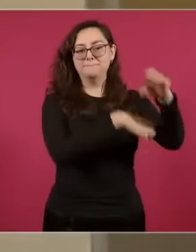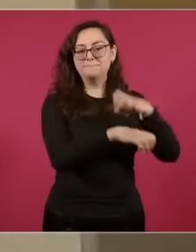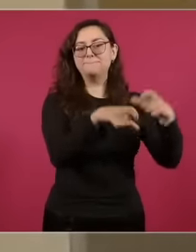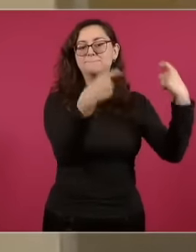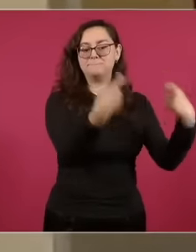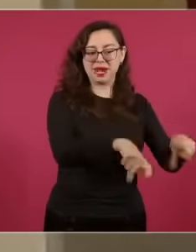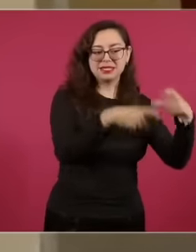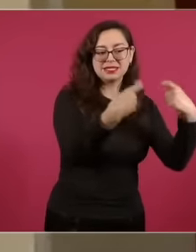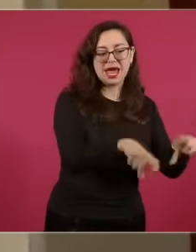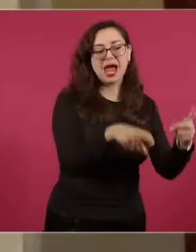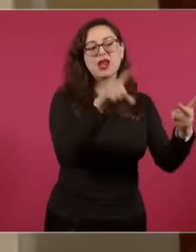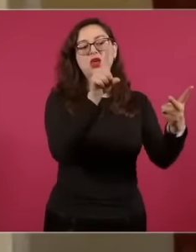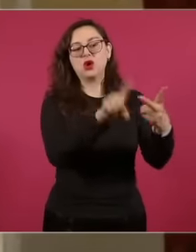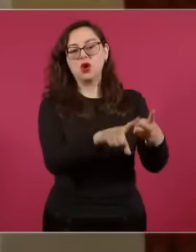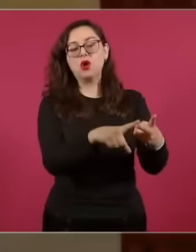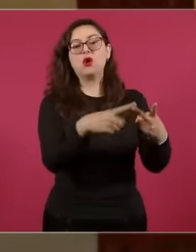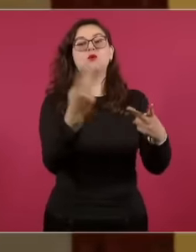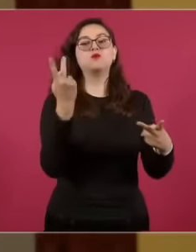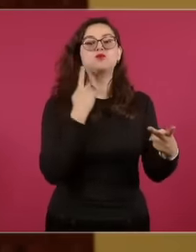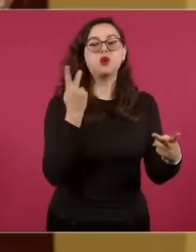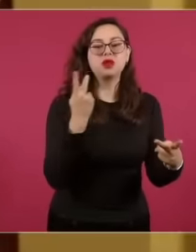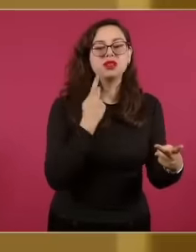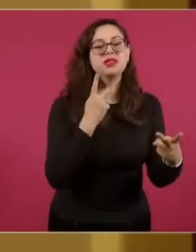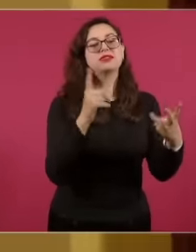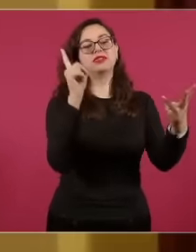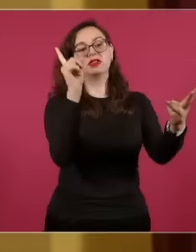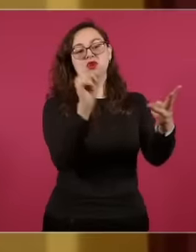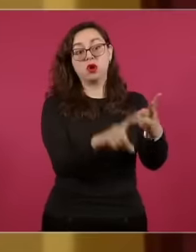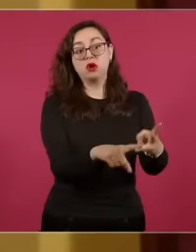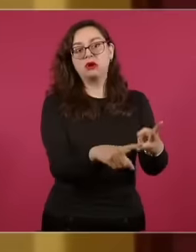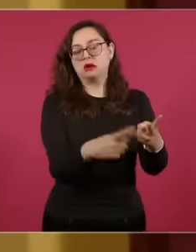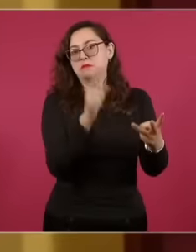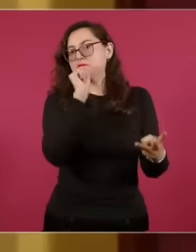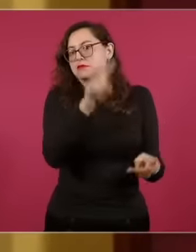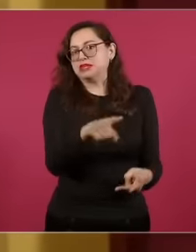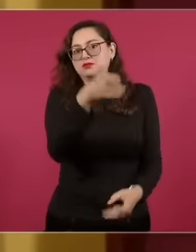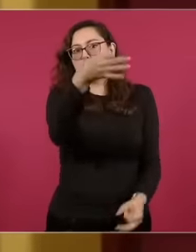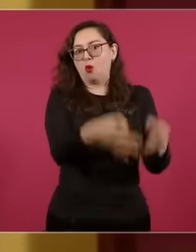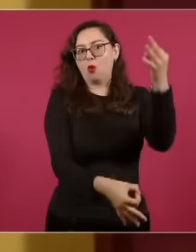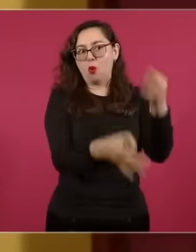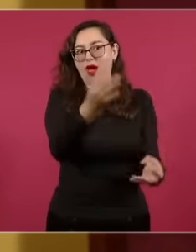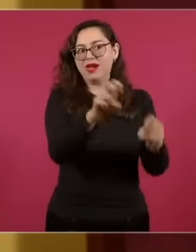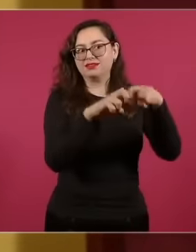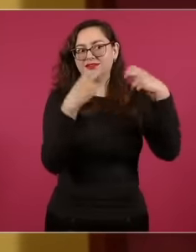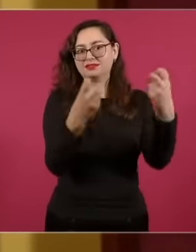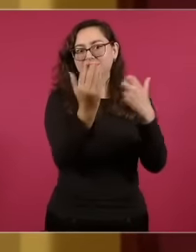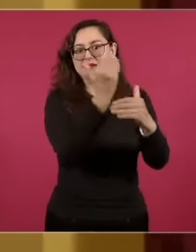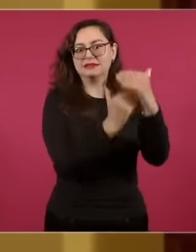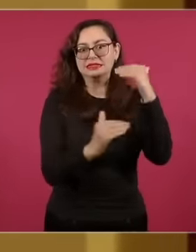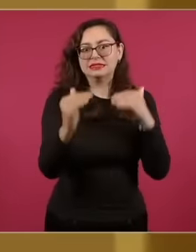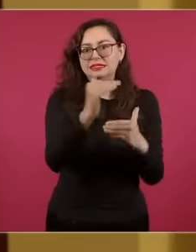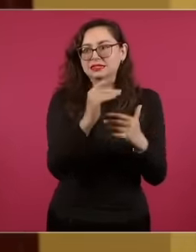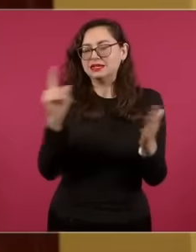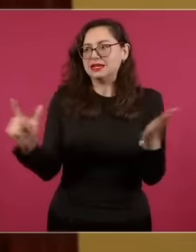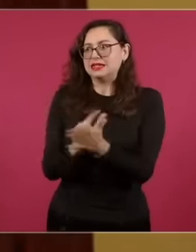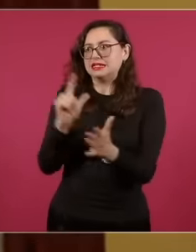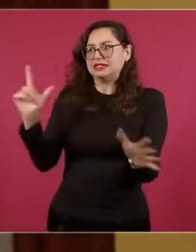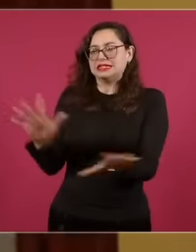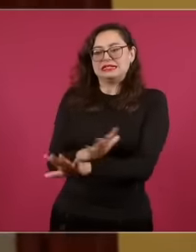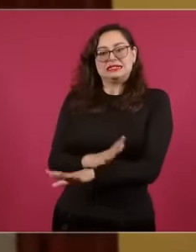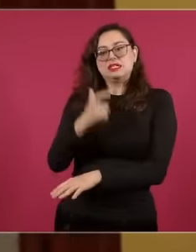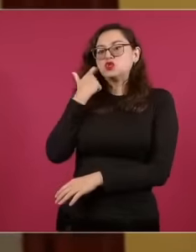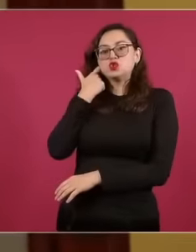the judiciary They do not want this reform to happen, so they have been generating a campaign